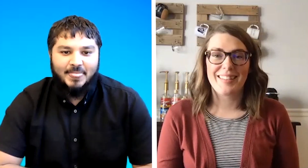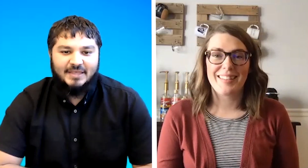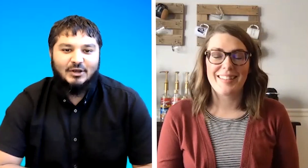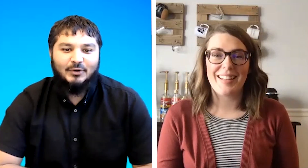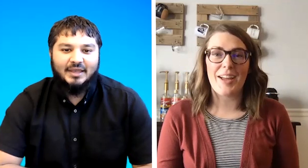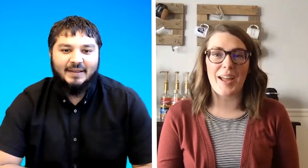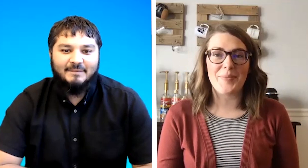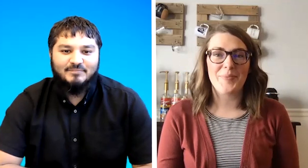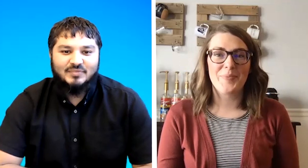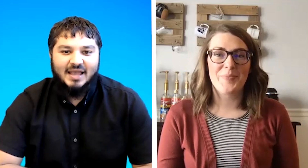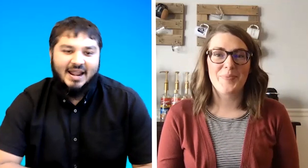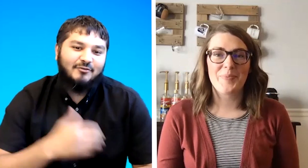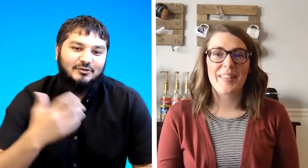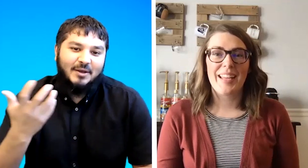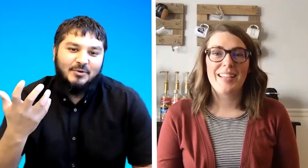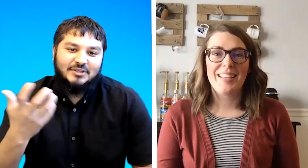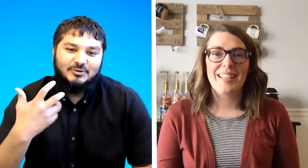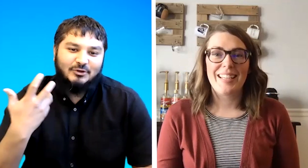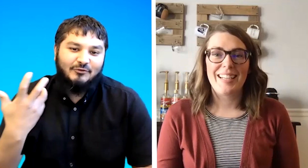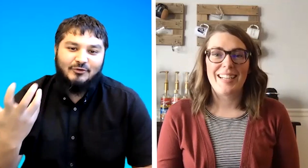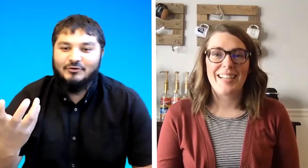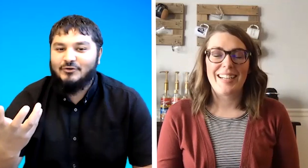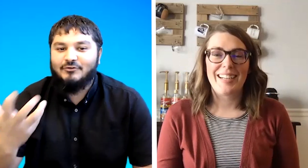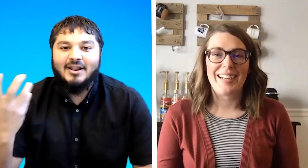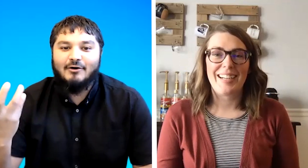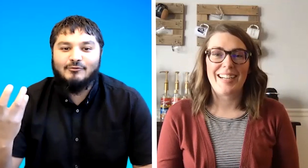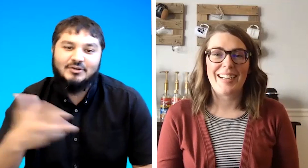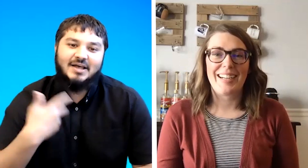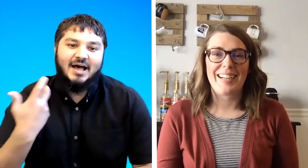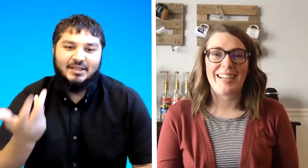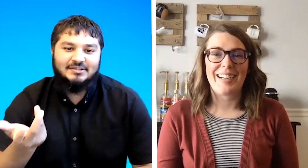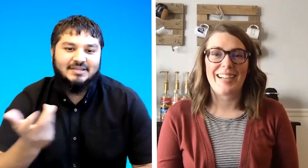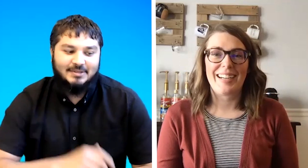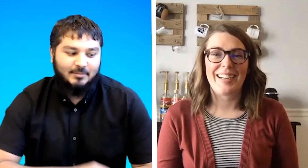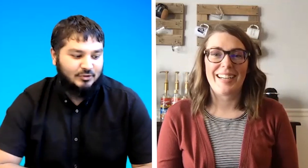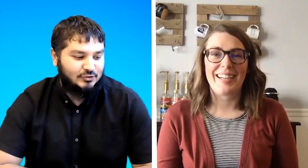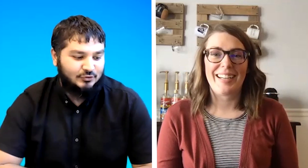is that okay and i've got some with us also if you if you run out of words i can say some words too